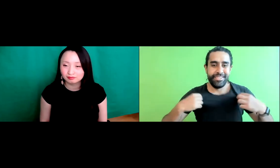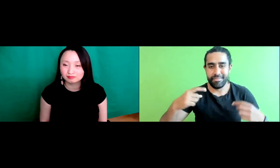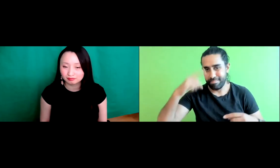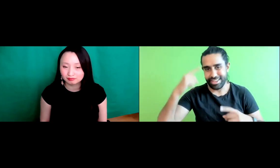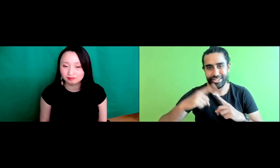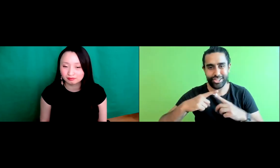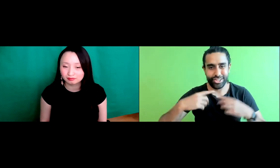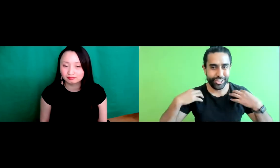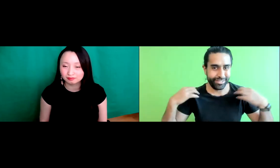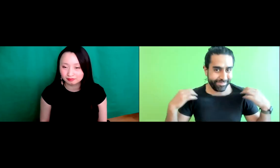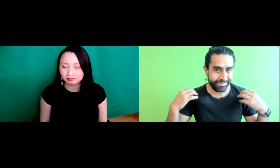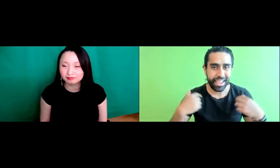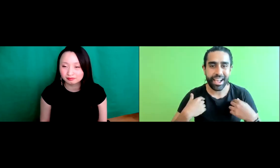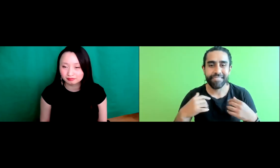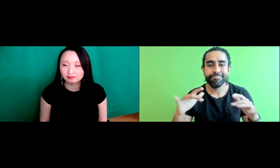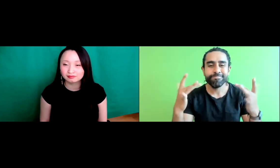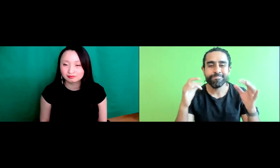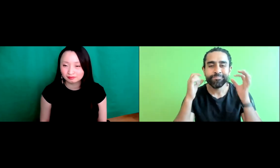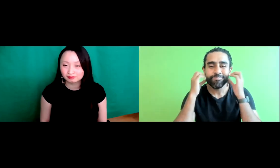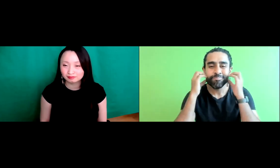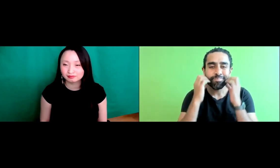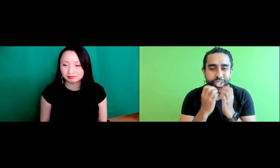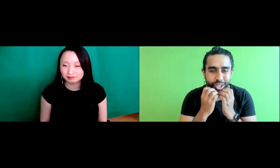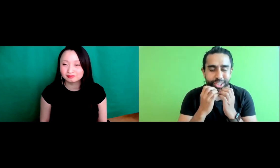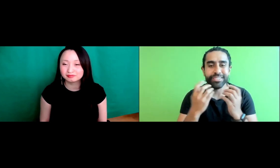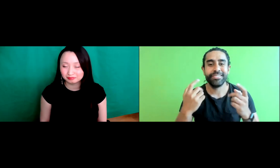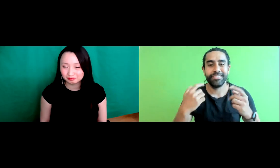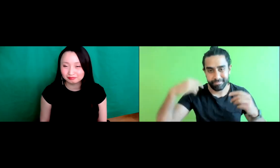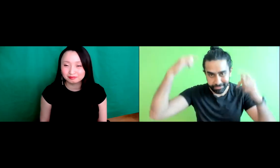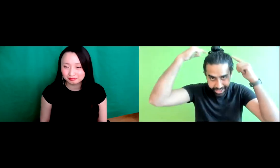in front of a green wall, I'm wearing a black t-shirt.